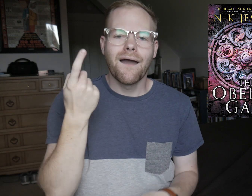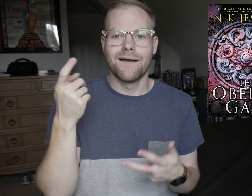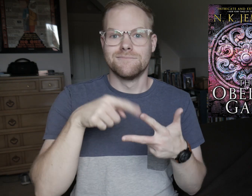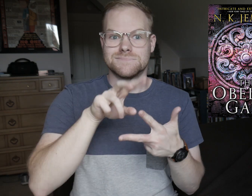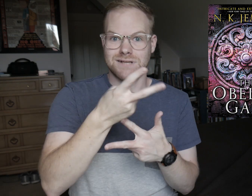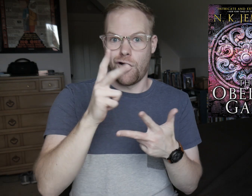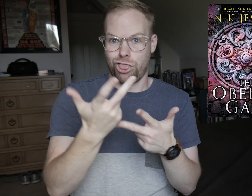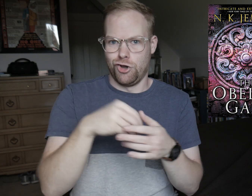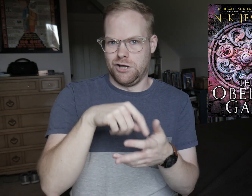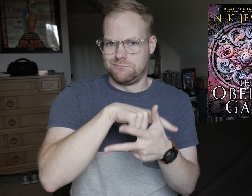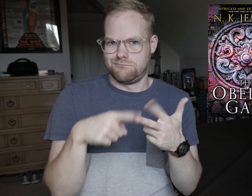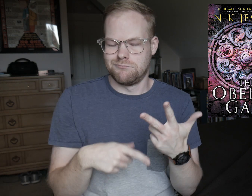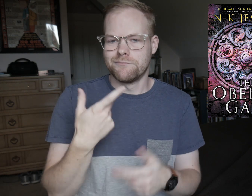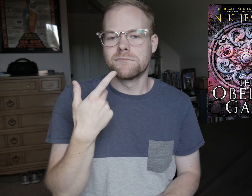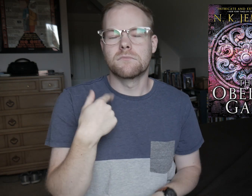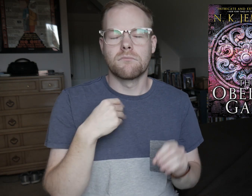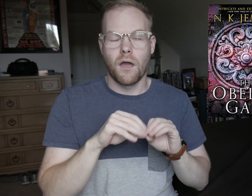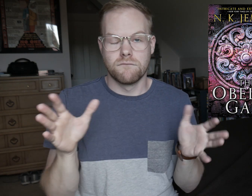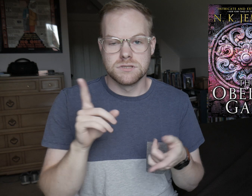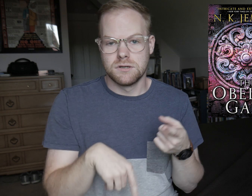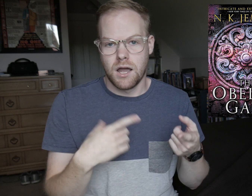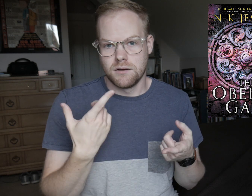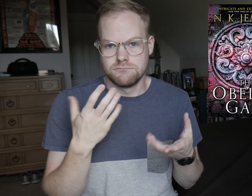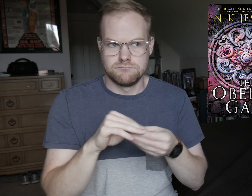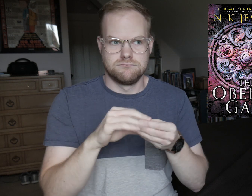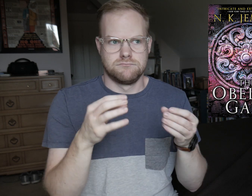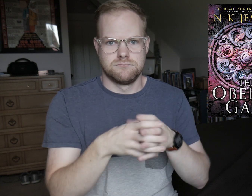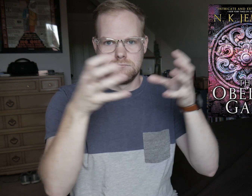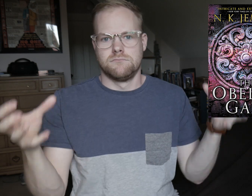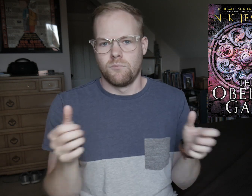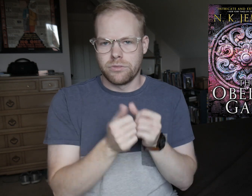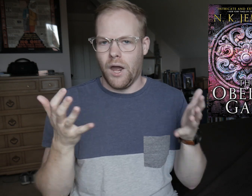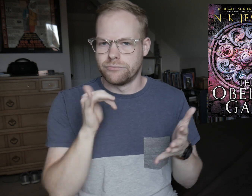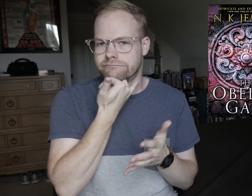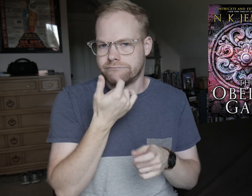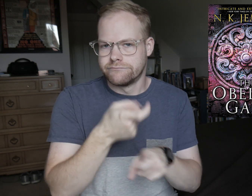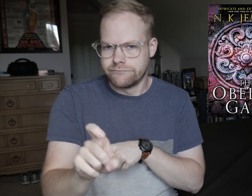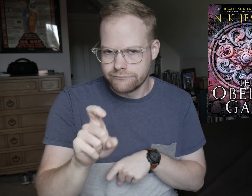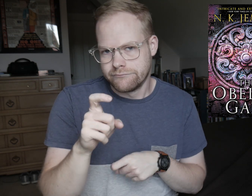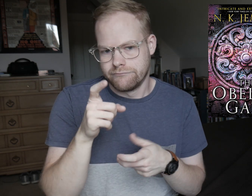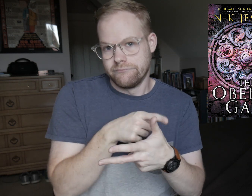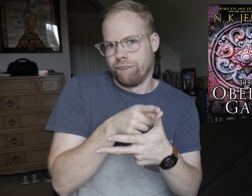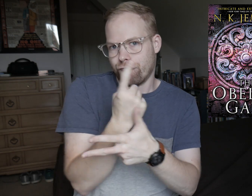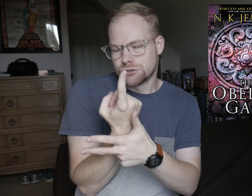Since they’re the second and third in this series, I obviously can’t say too much without accidentally spoiling the first book.